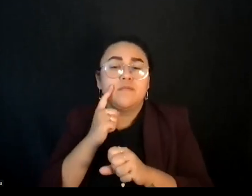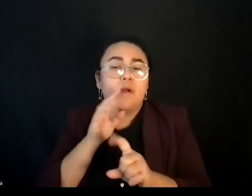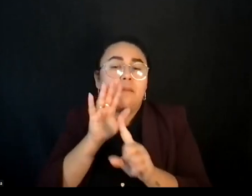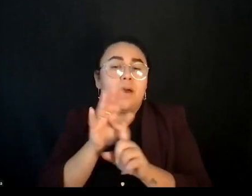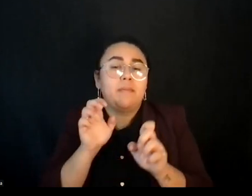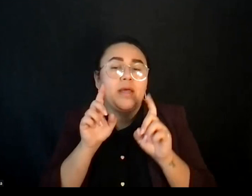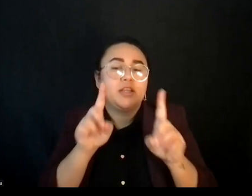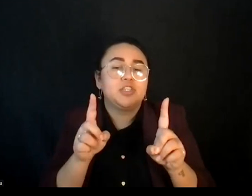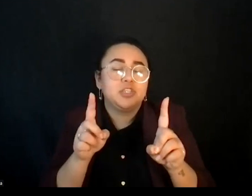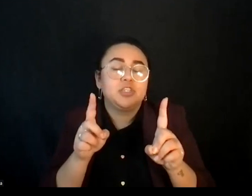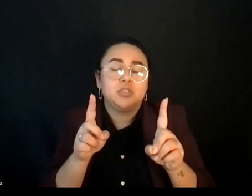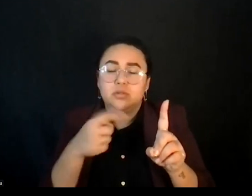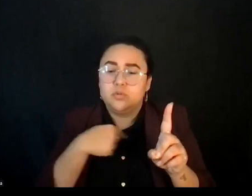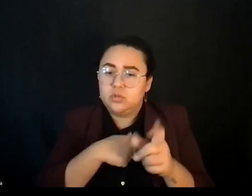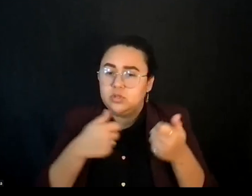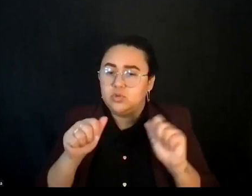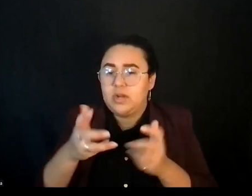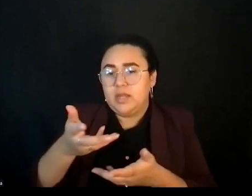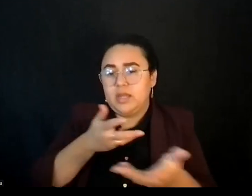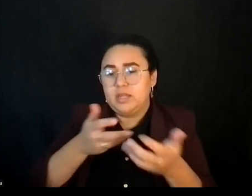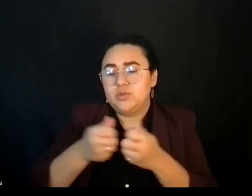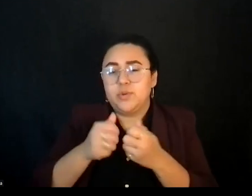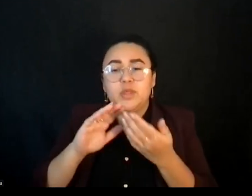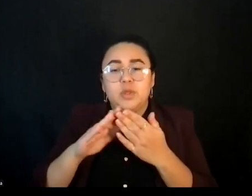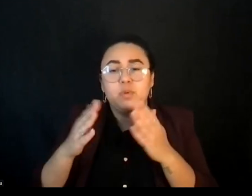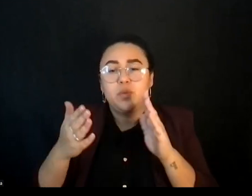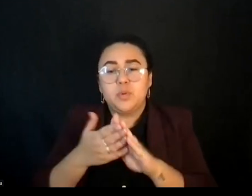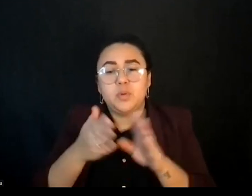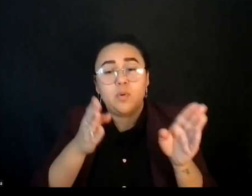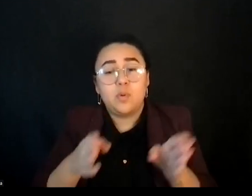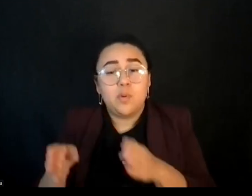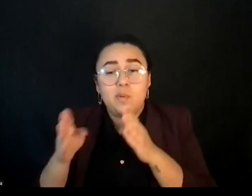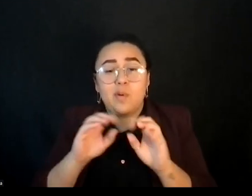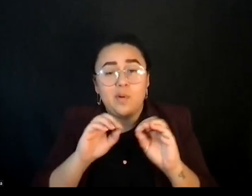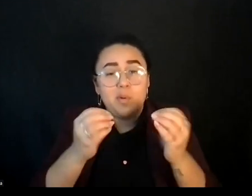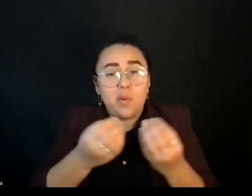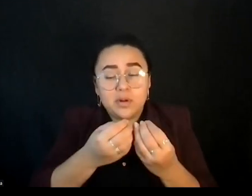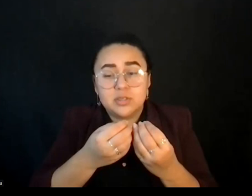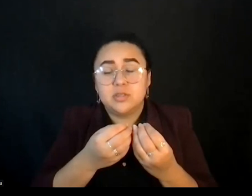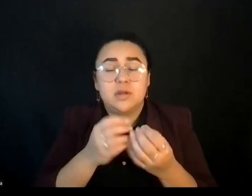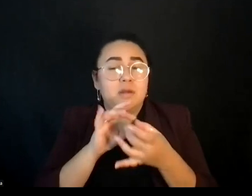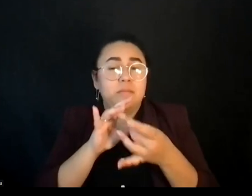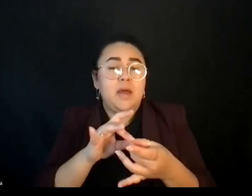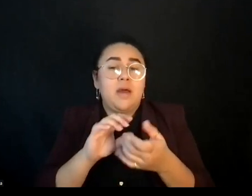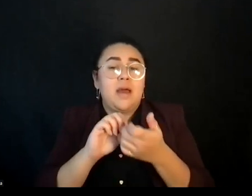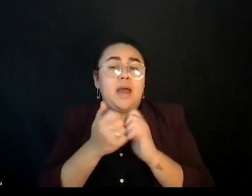And we are trying to engage with community organizations about how to do some education